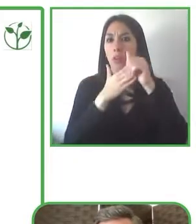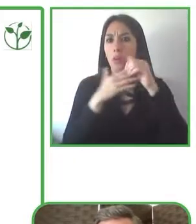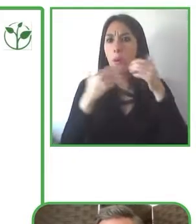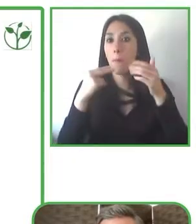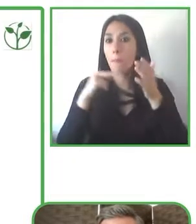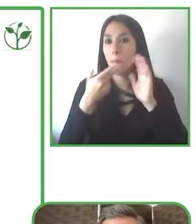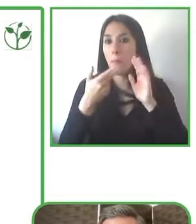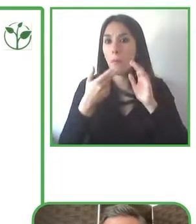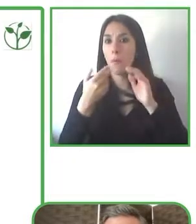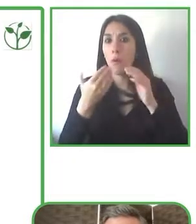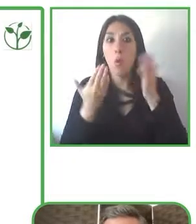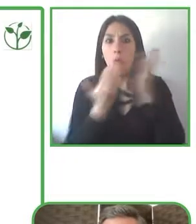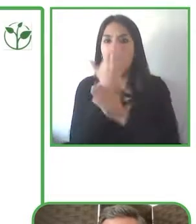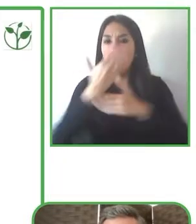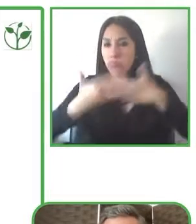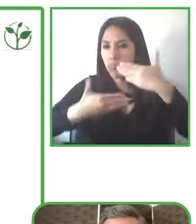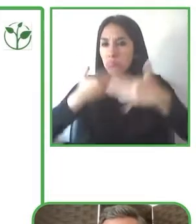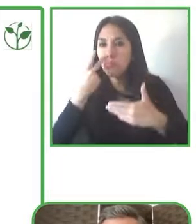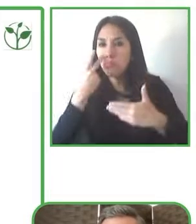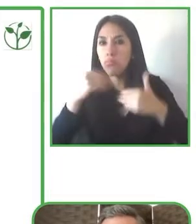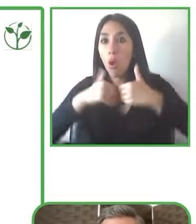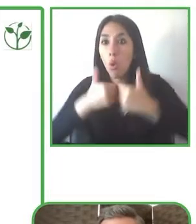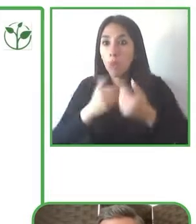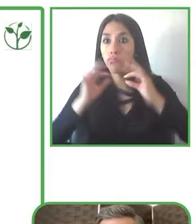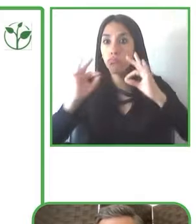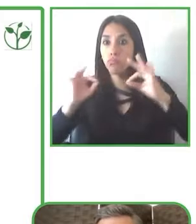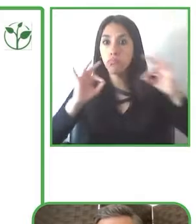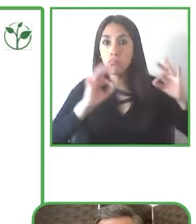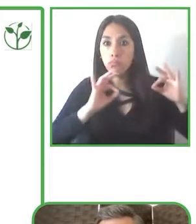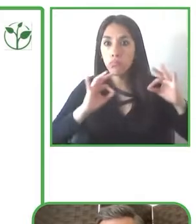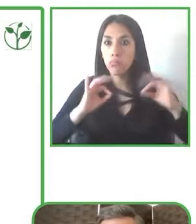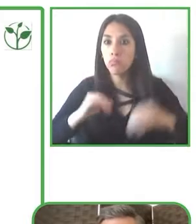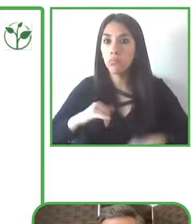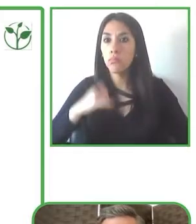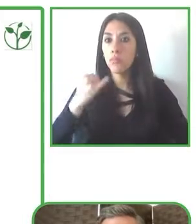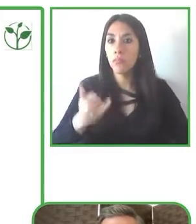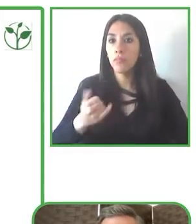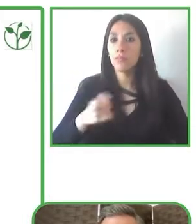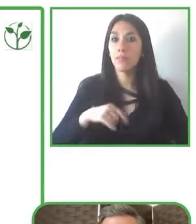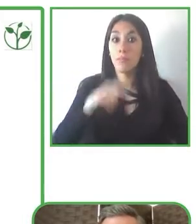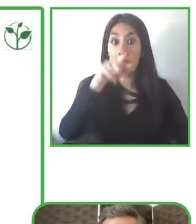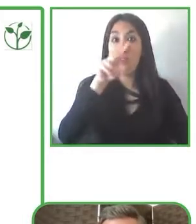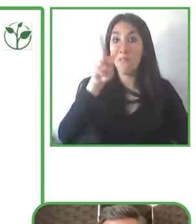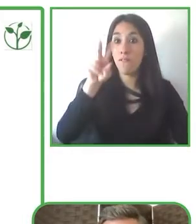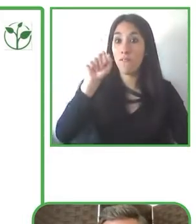made up of 500 businesses and 500 CEOs at those businesses that are all